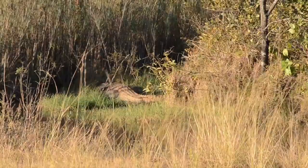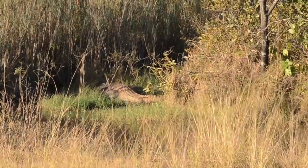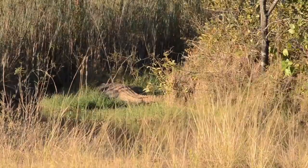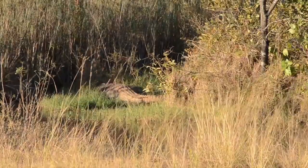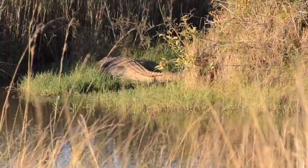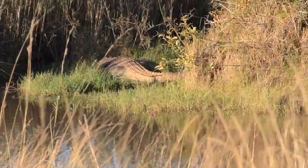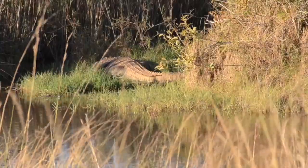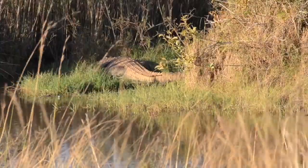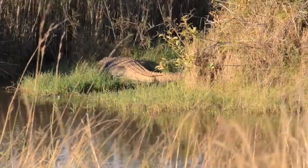looks like a rock.